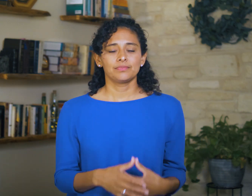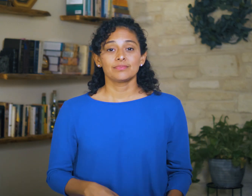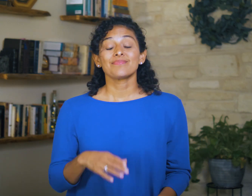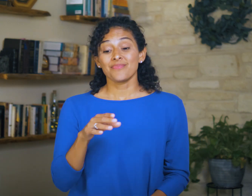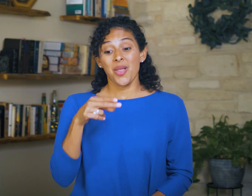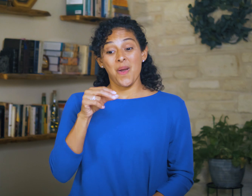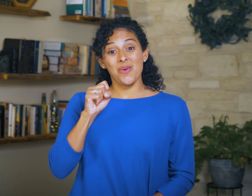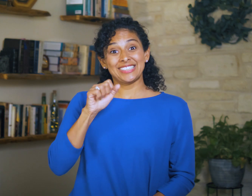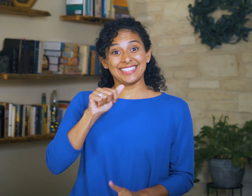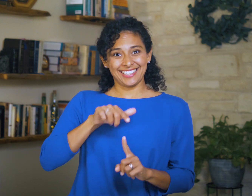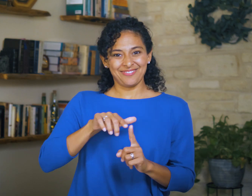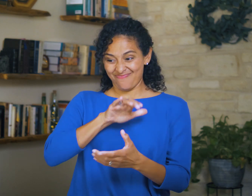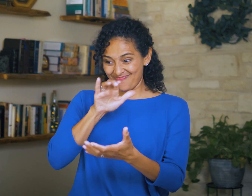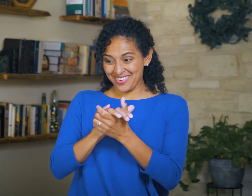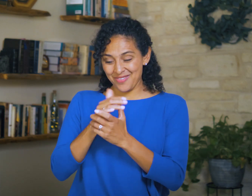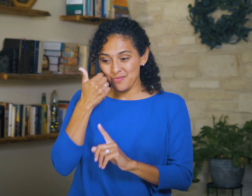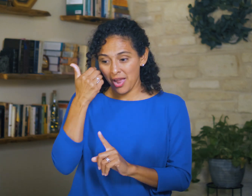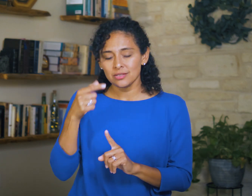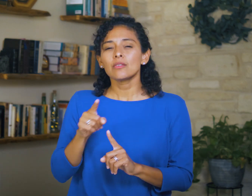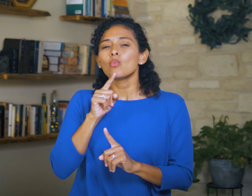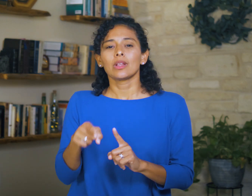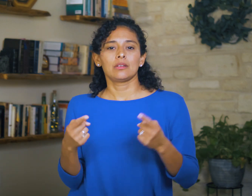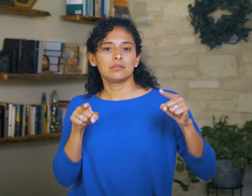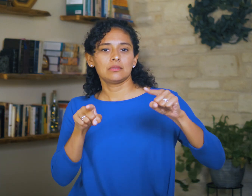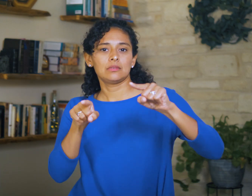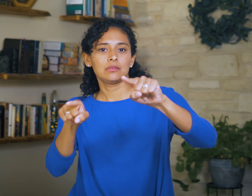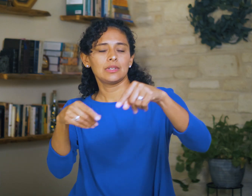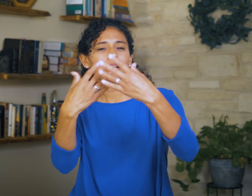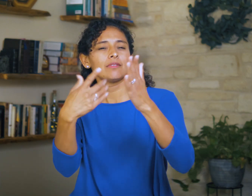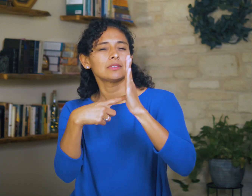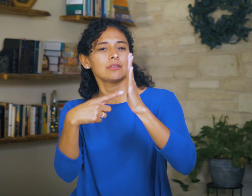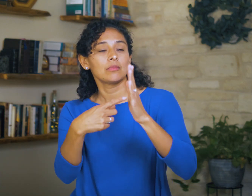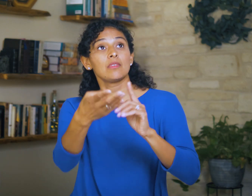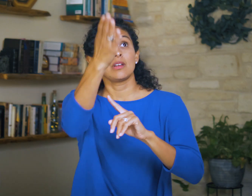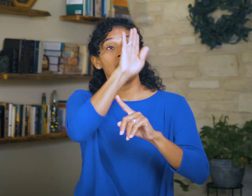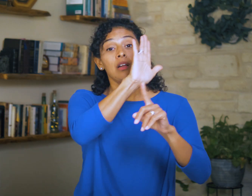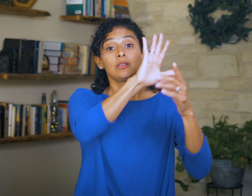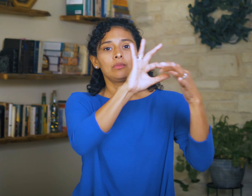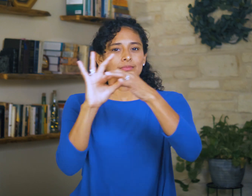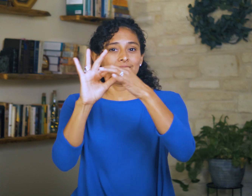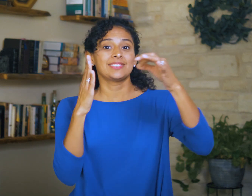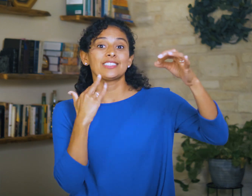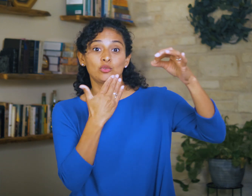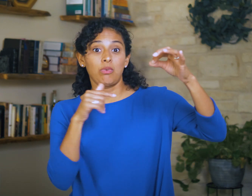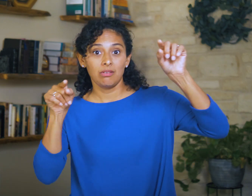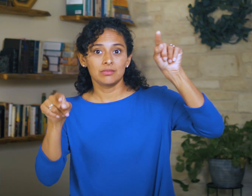Hosea’s marriage points to God’s relationship with Israel,